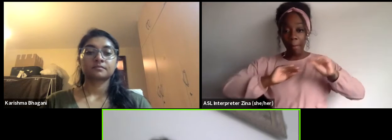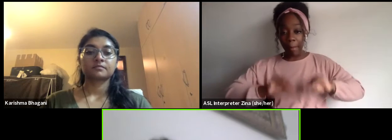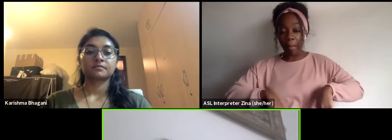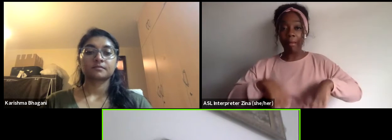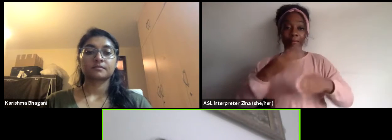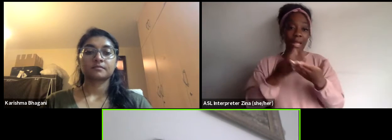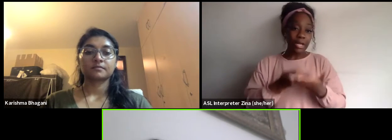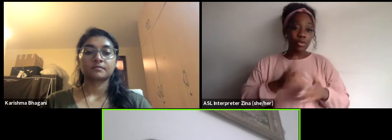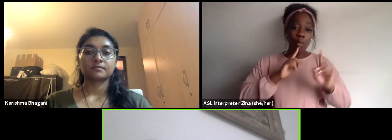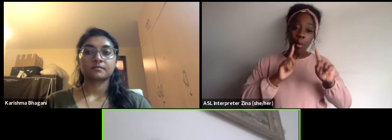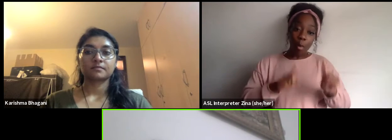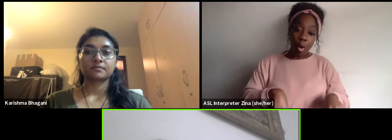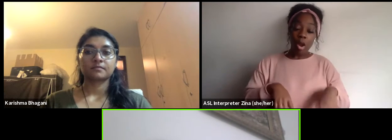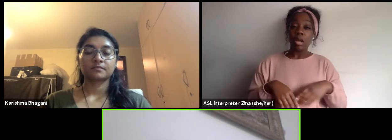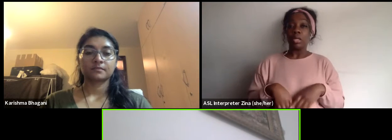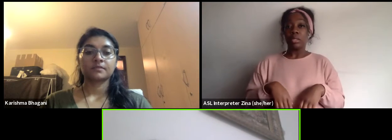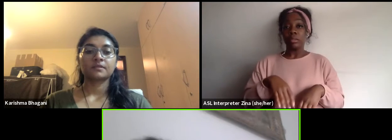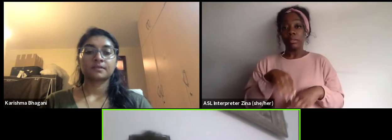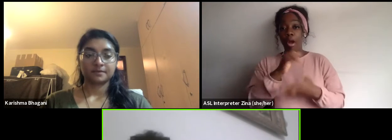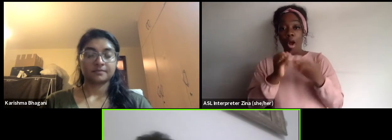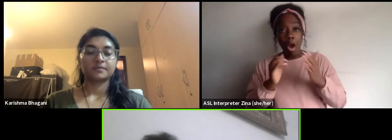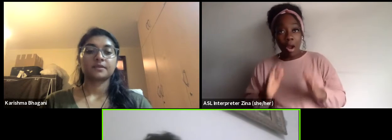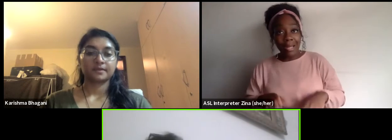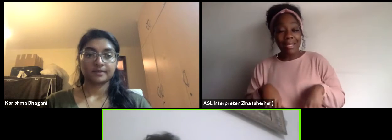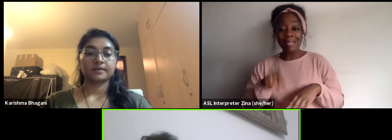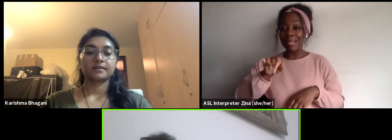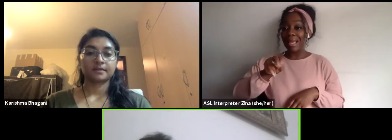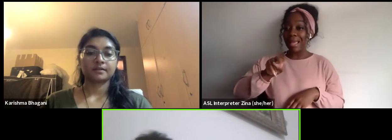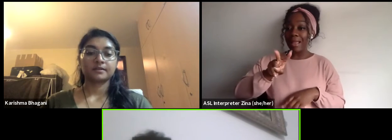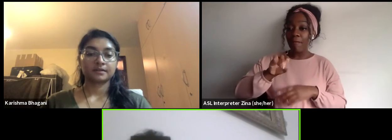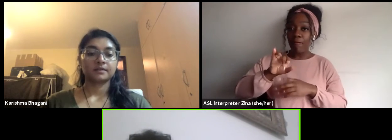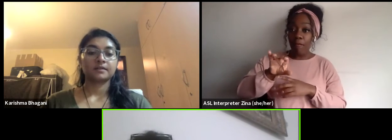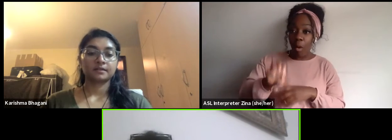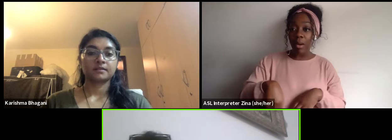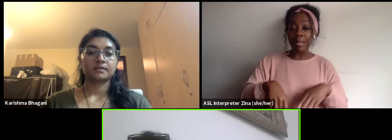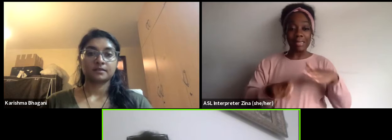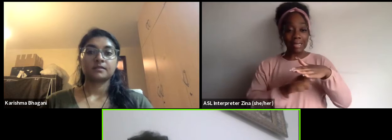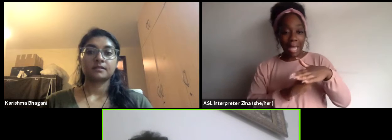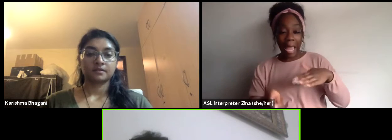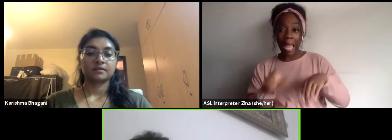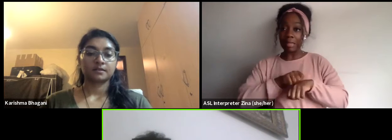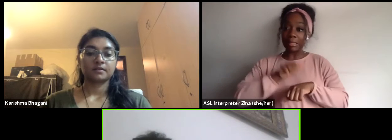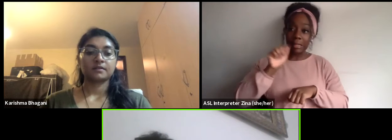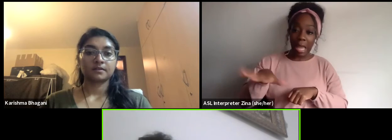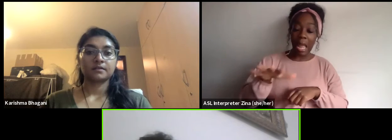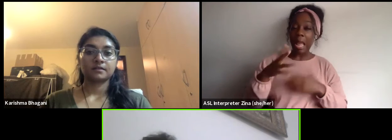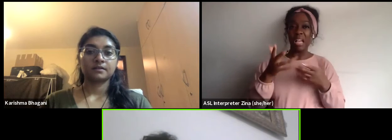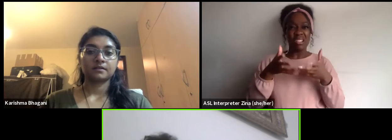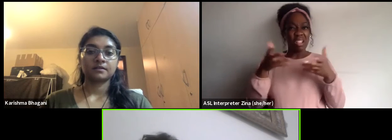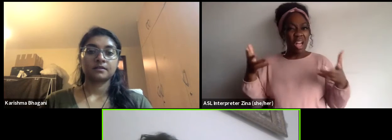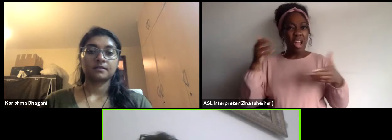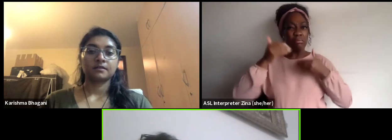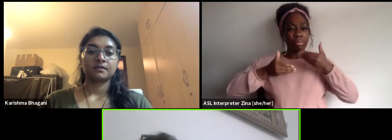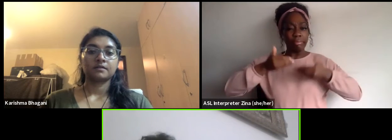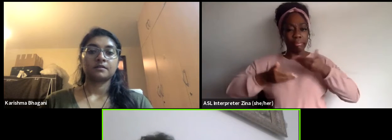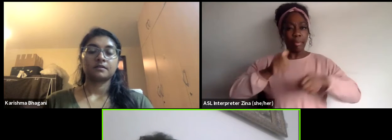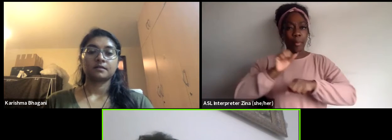the invoices, scan, sending just to find it's a lot of effort. While if you break down what you want to do